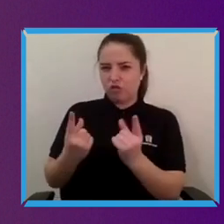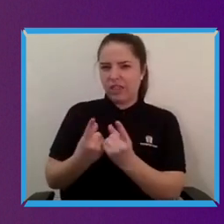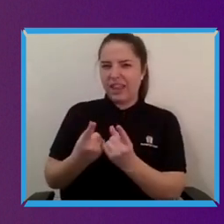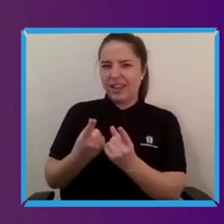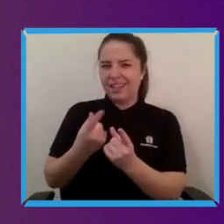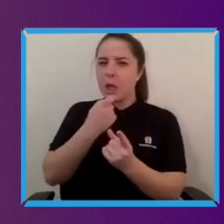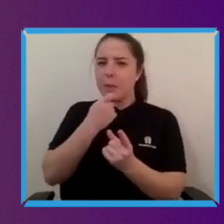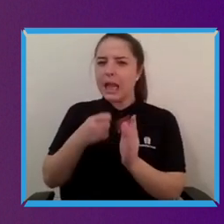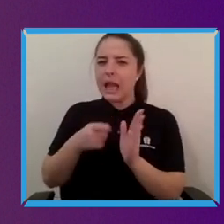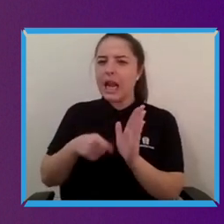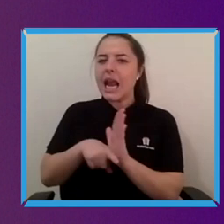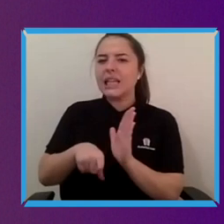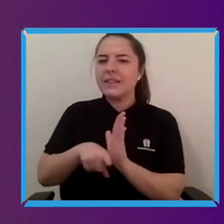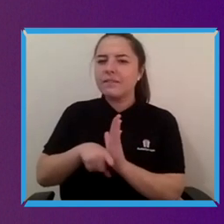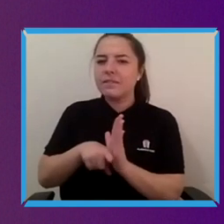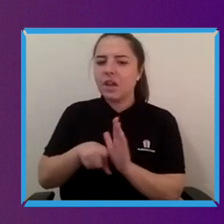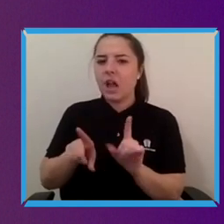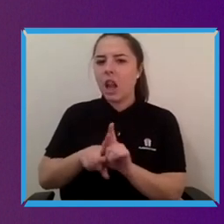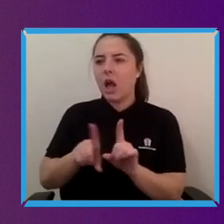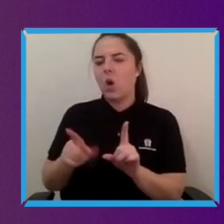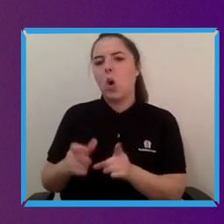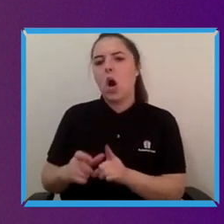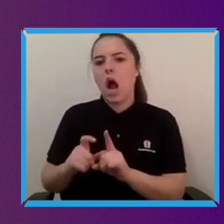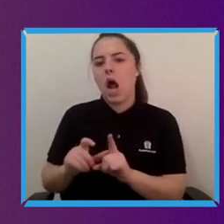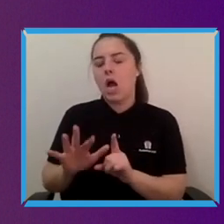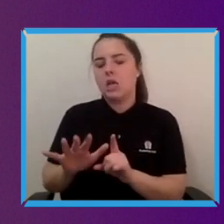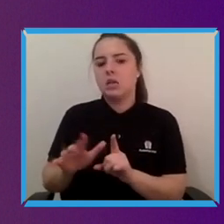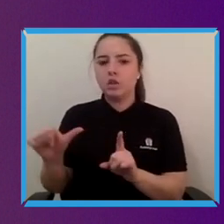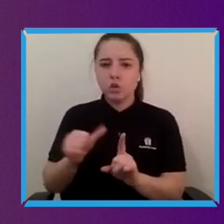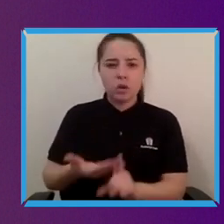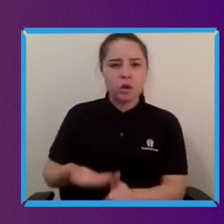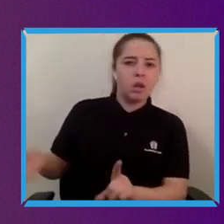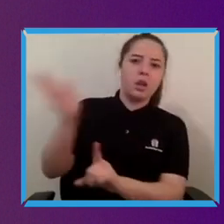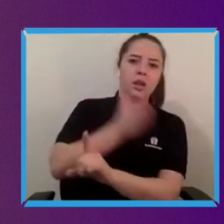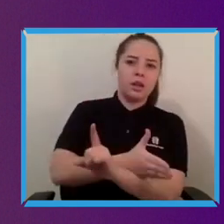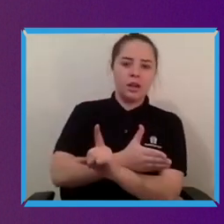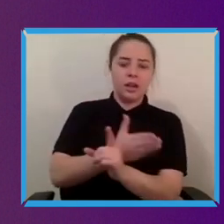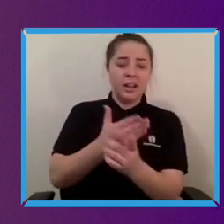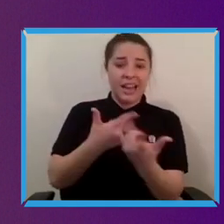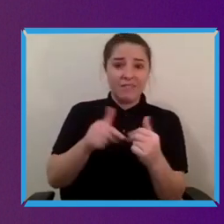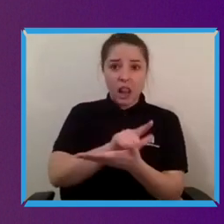Those little fields around the edge are the first things to go under pressure